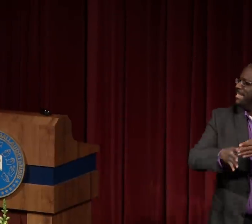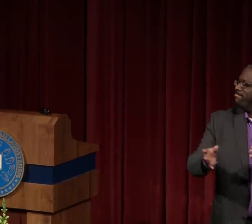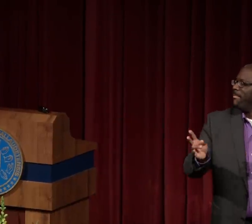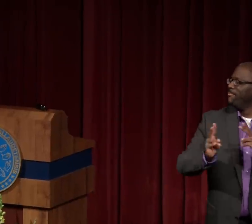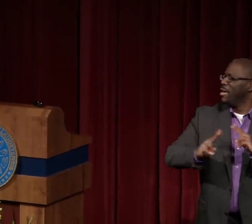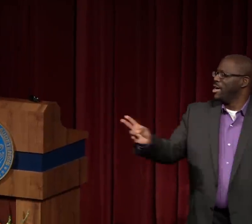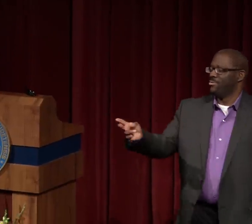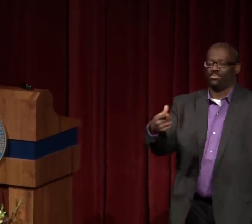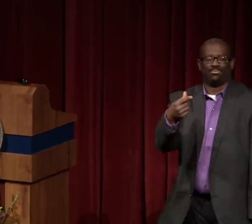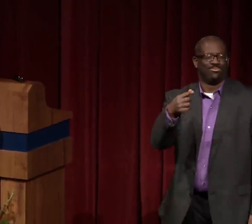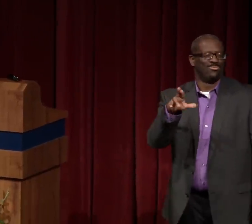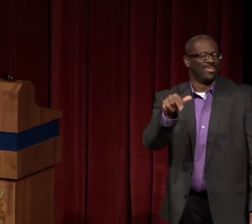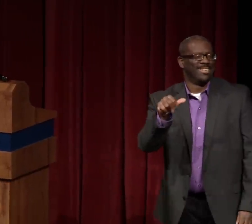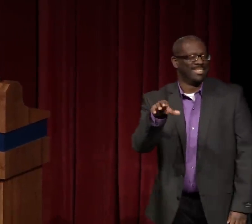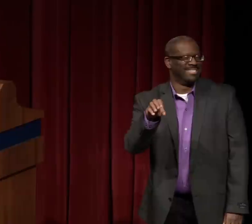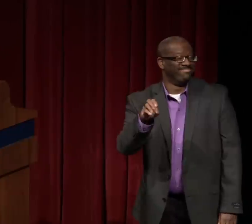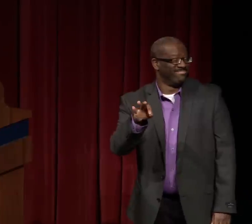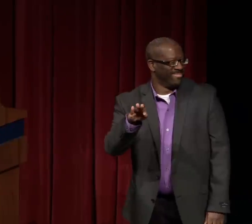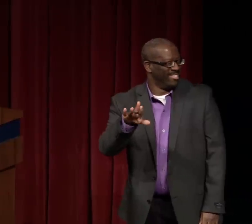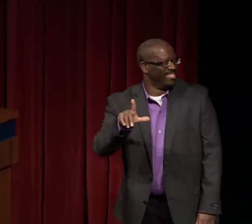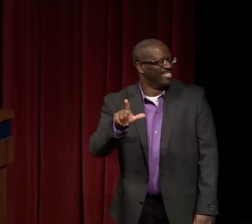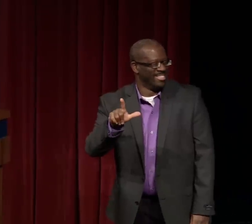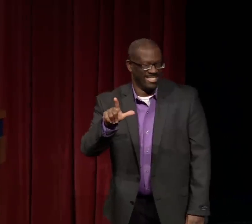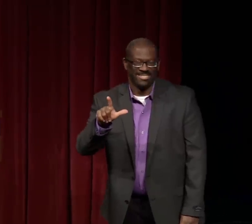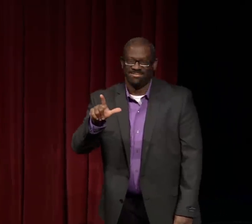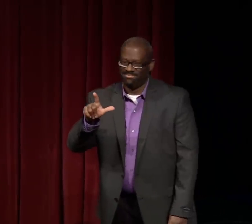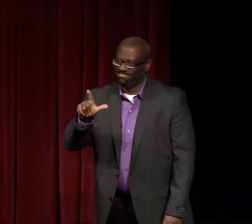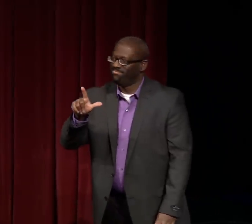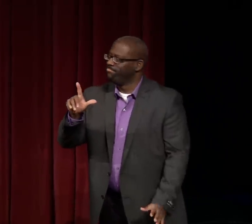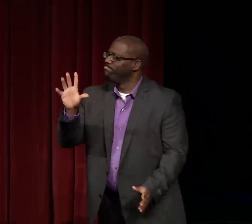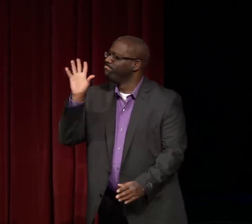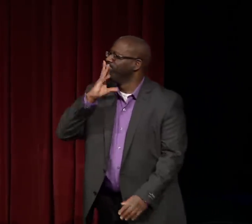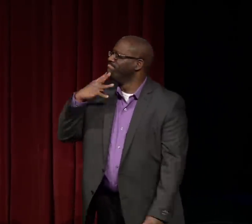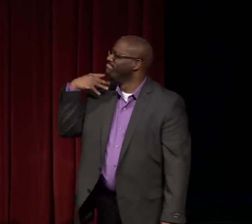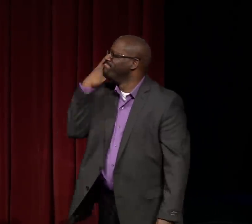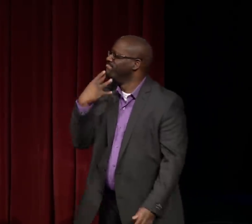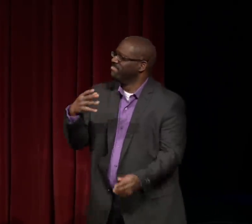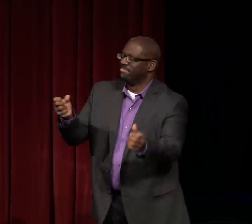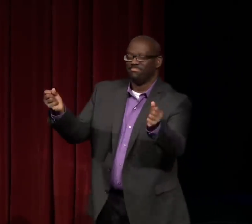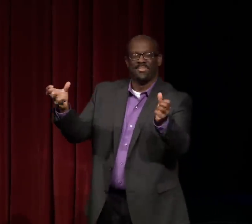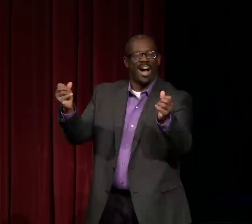And you see her grace in the end.